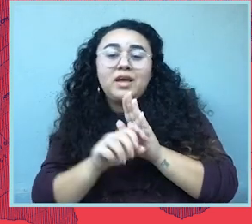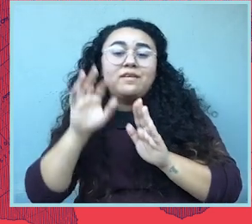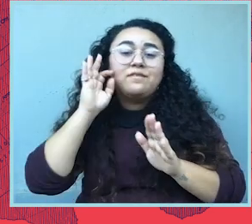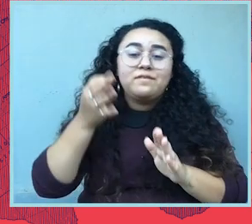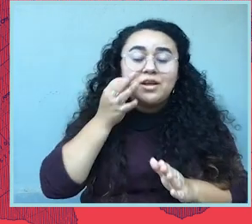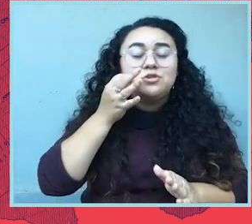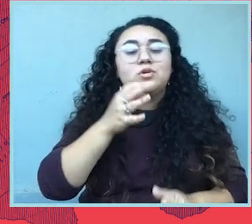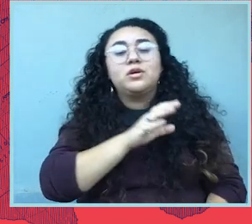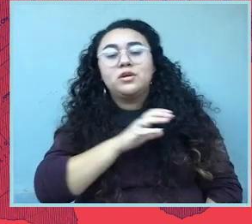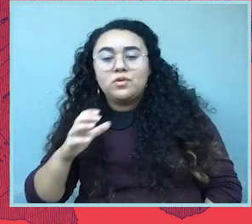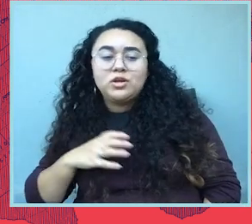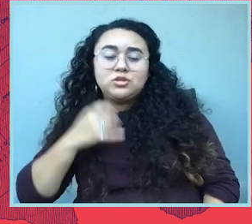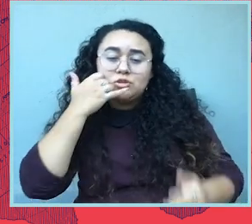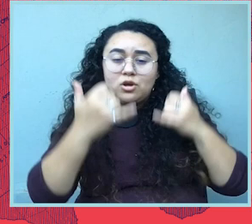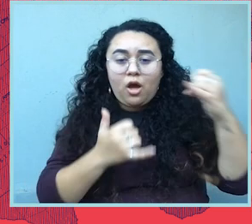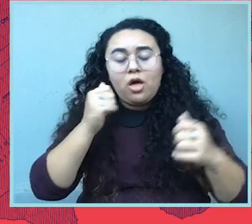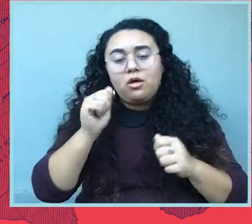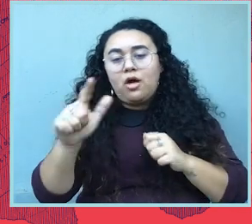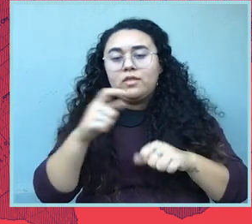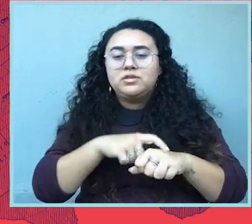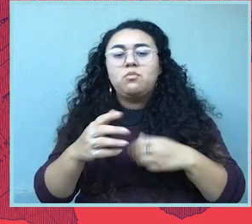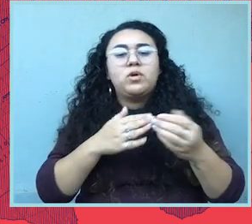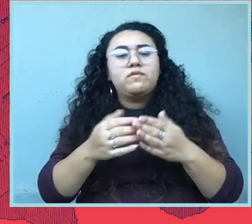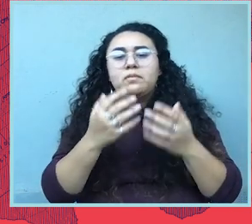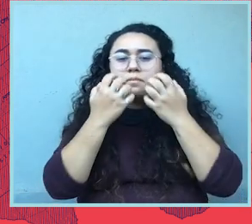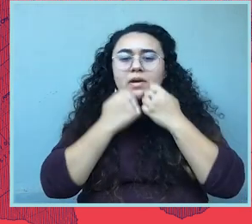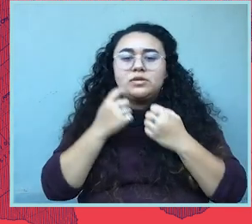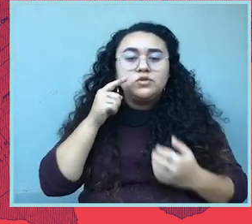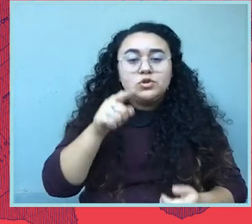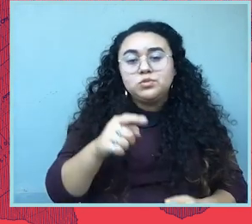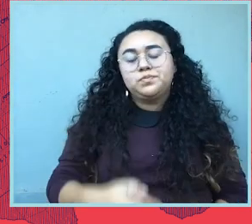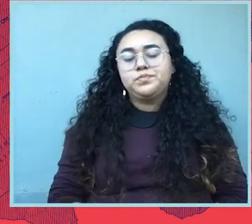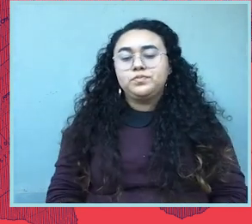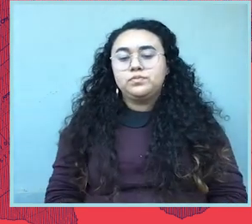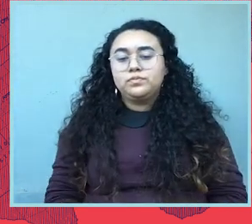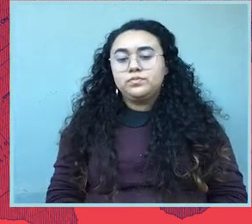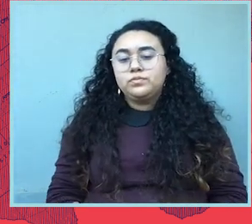your federal congressional representatives and call them all the time about the things that matter to you the most.